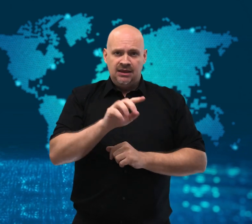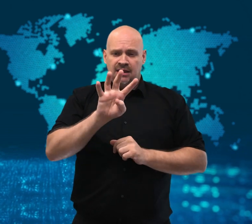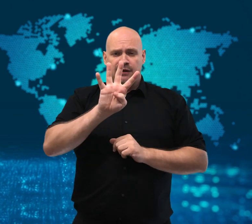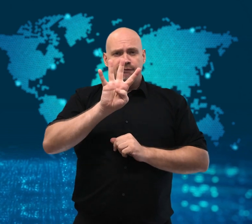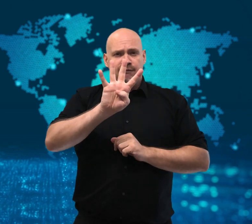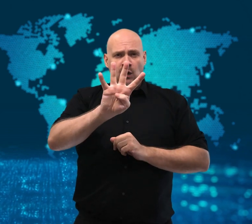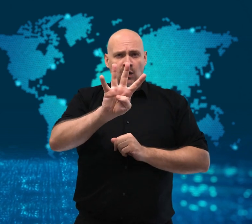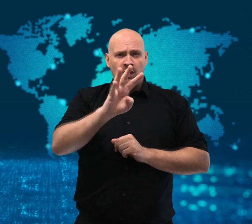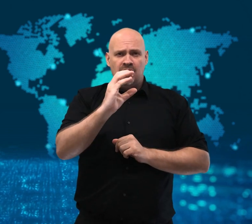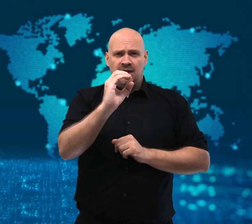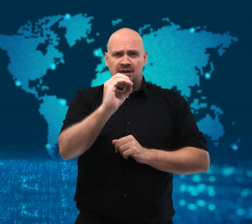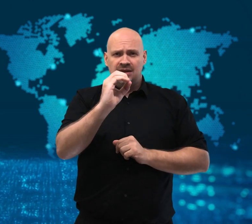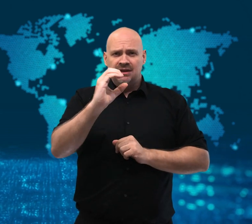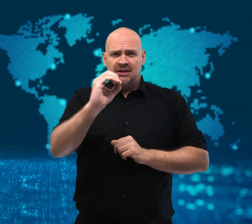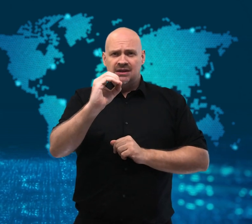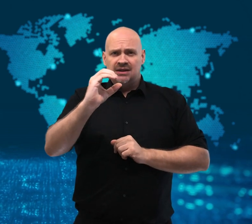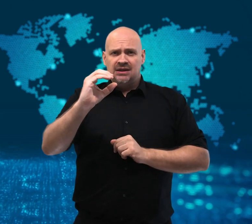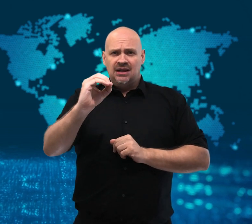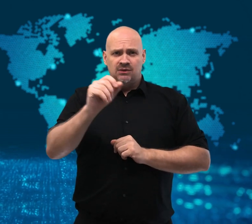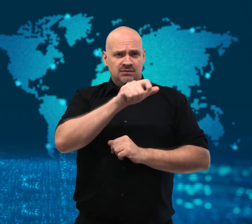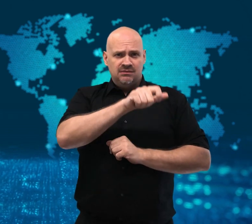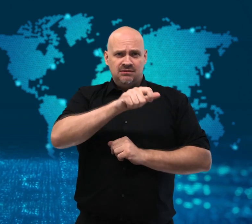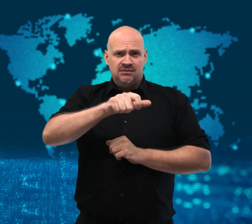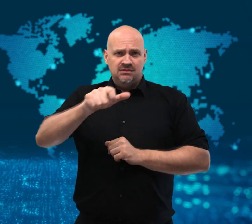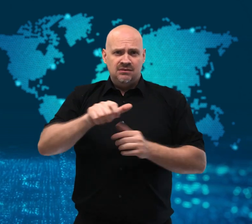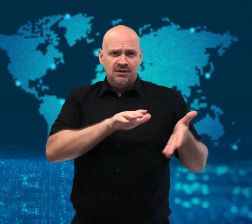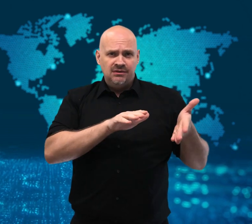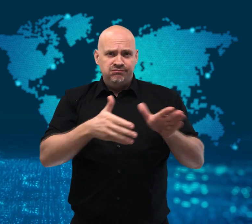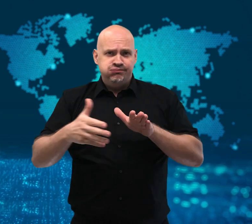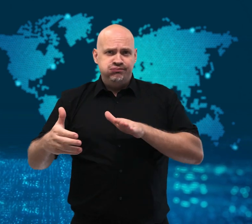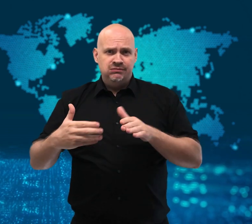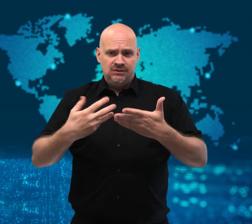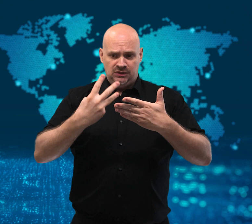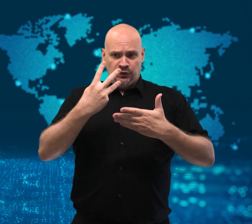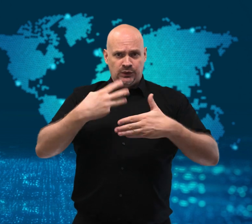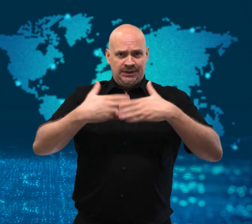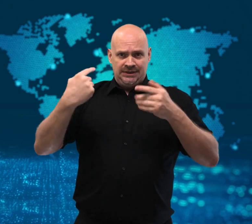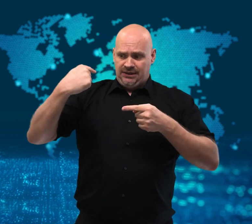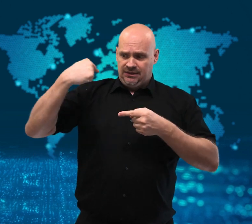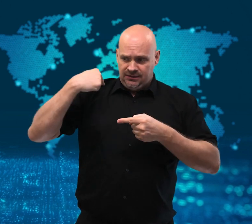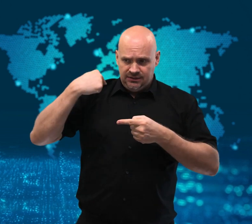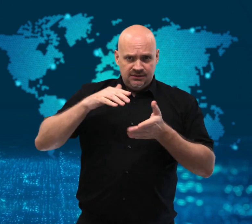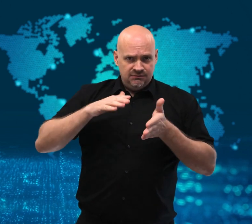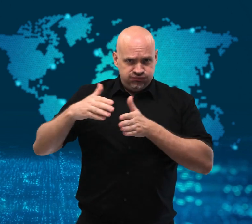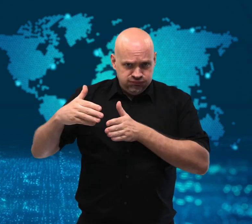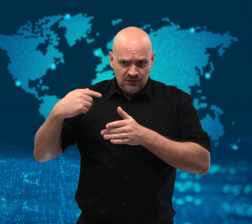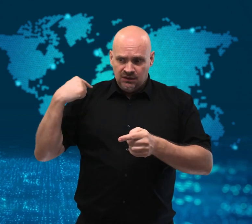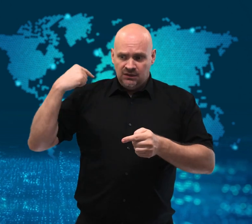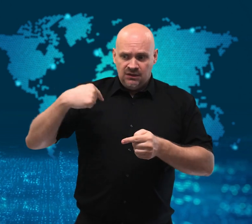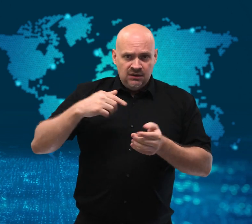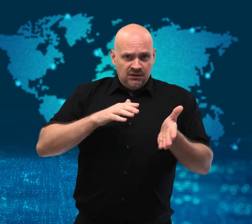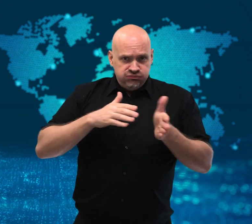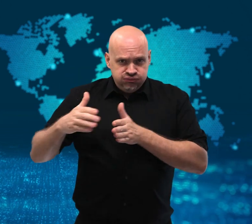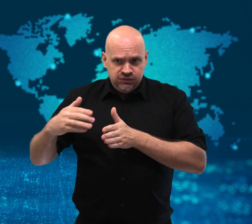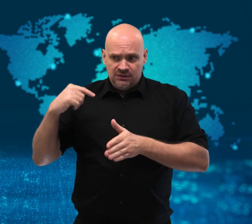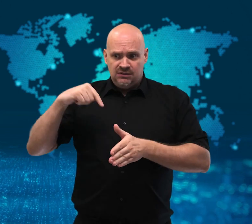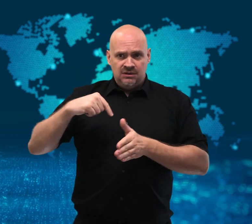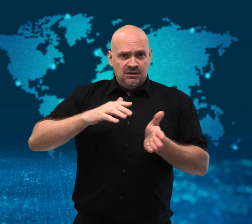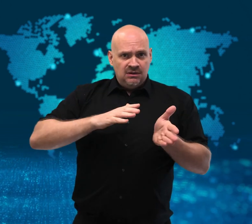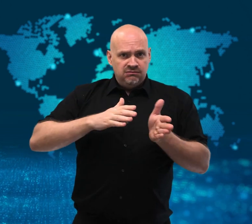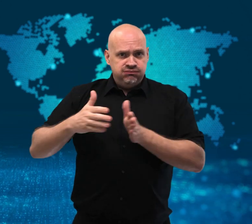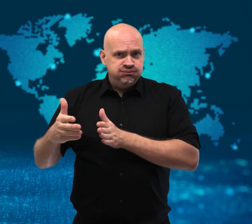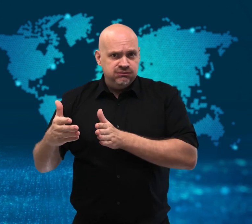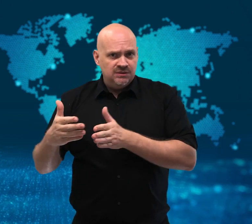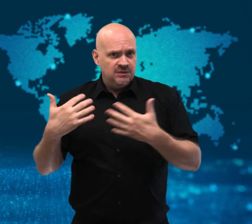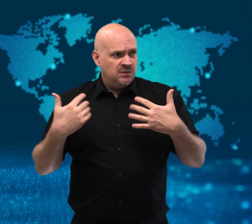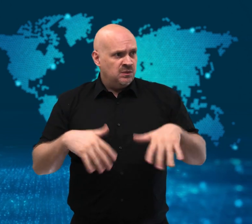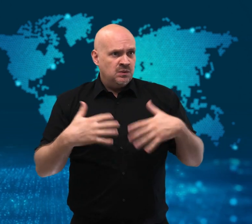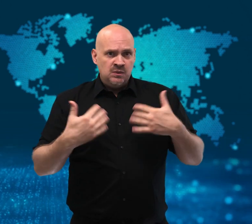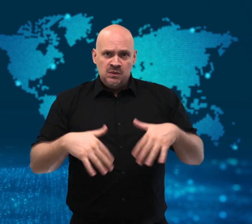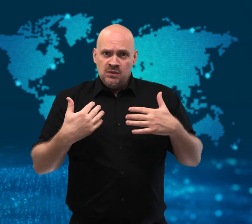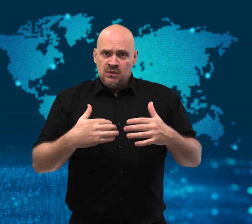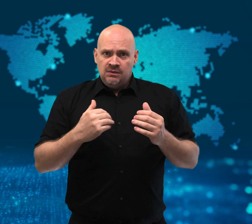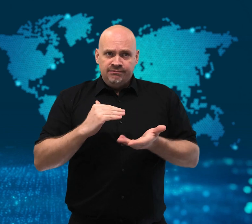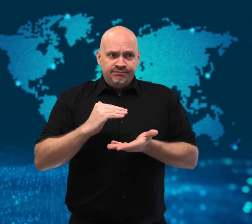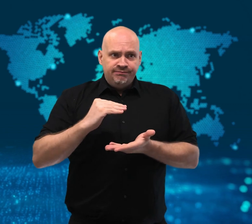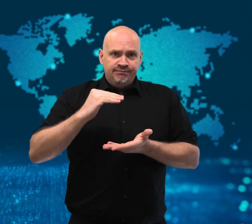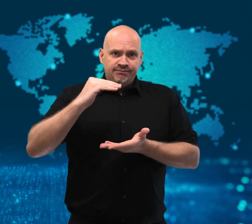where 4,000 people died in 24 hours for third day straight -